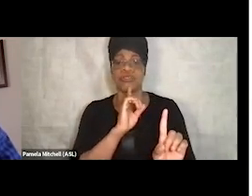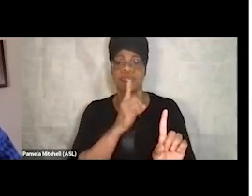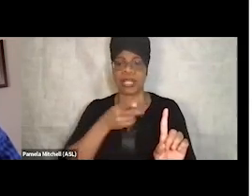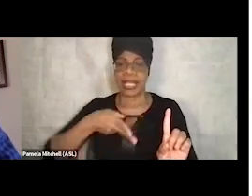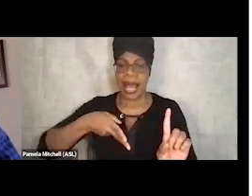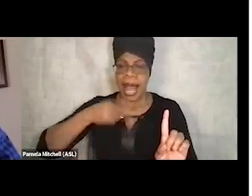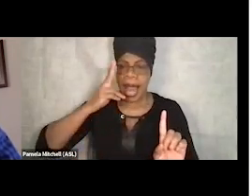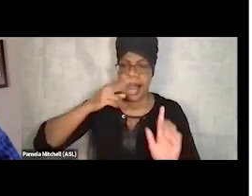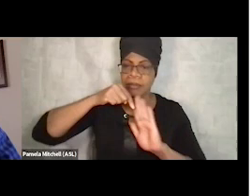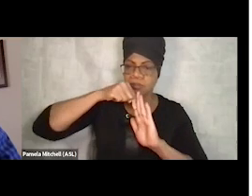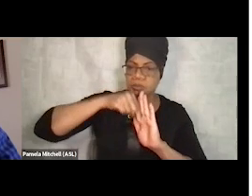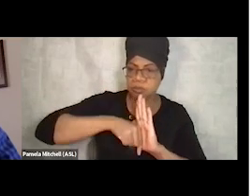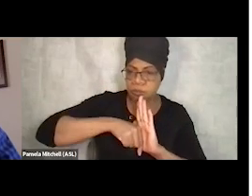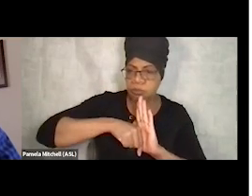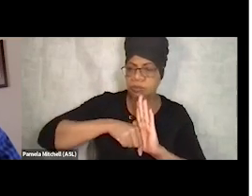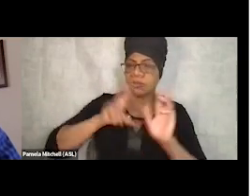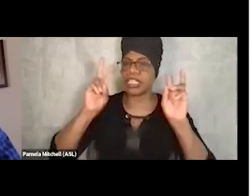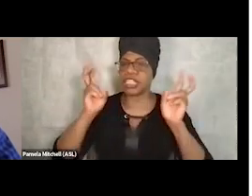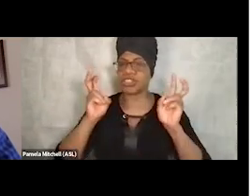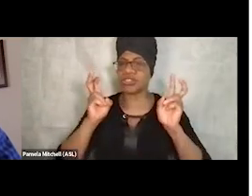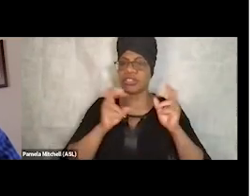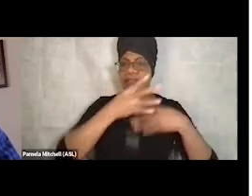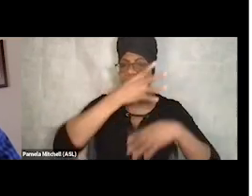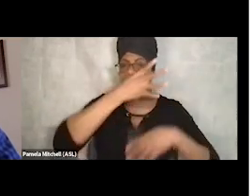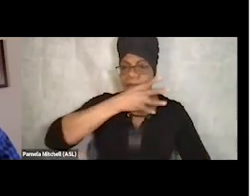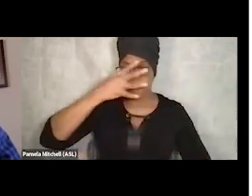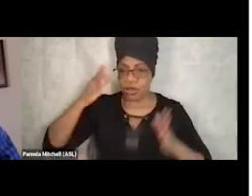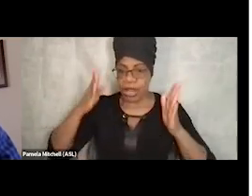around immigration and homelessness and affordable housing